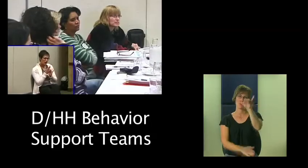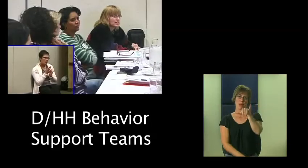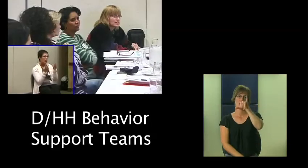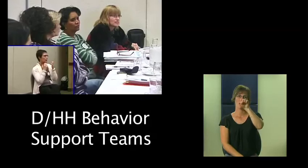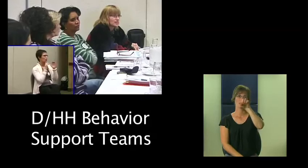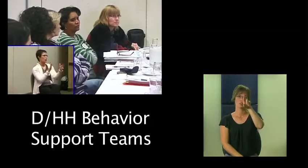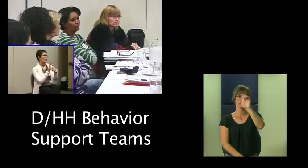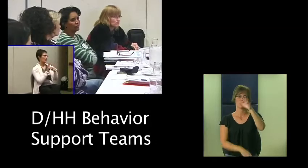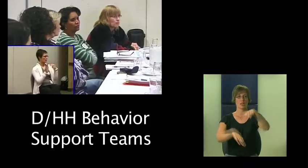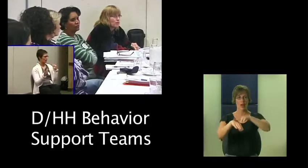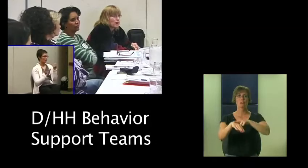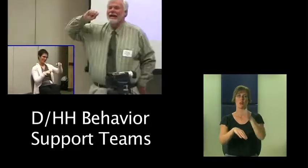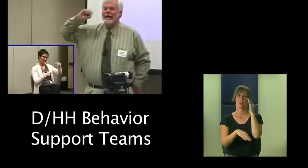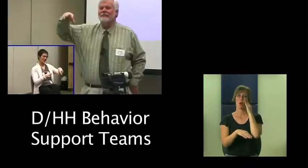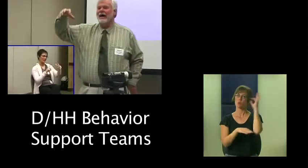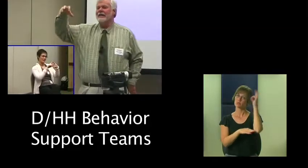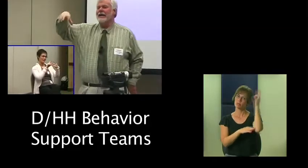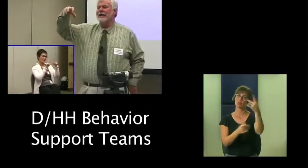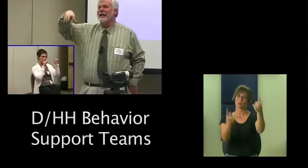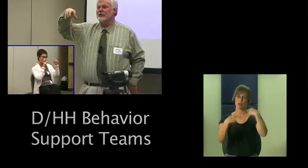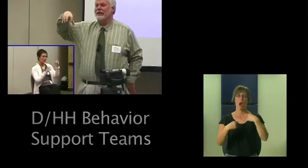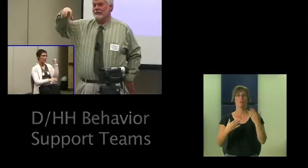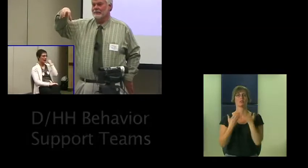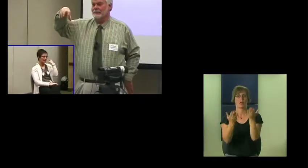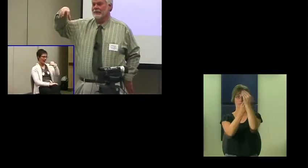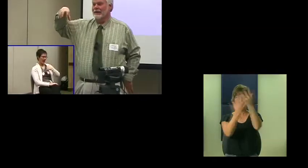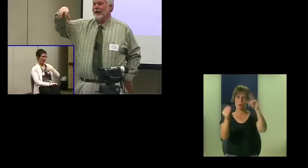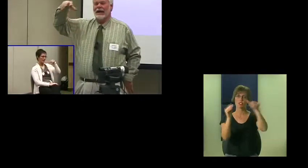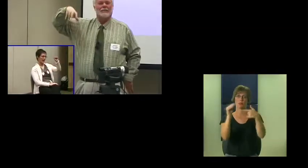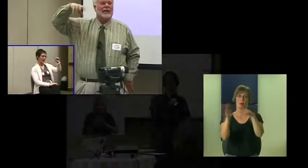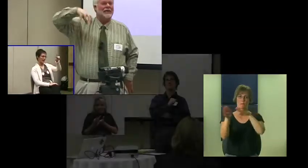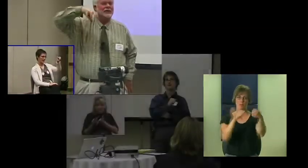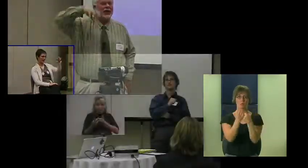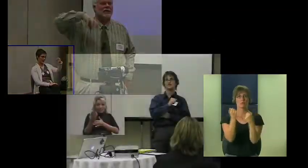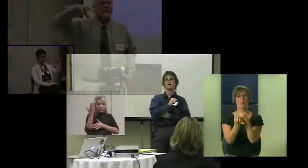the state come together quarterly for training provided by ISRC. Nationally known speakers